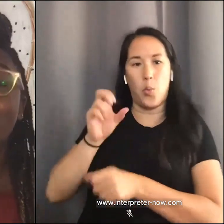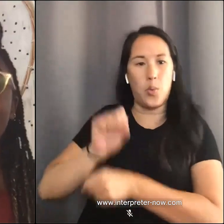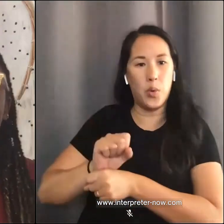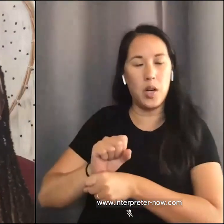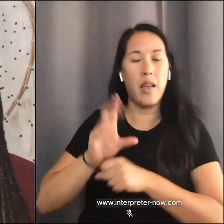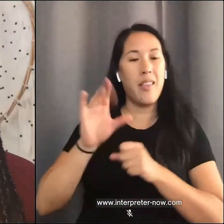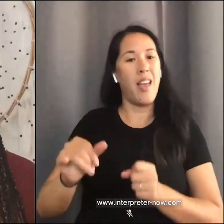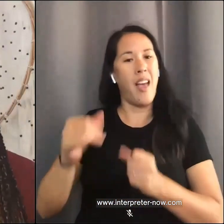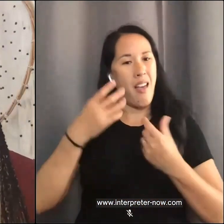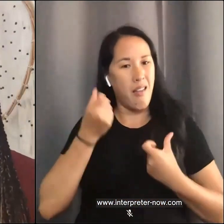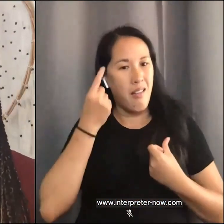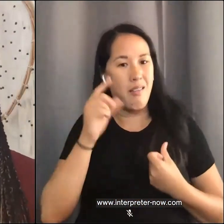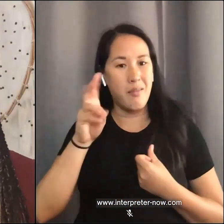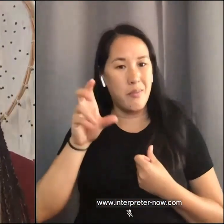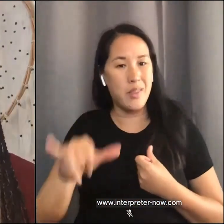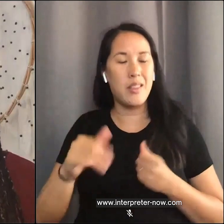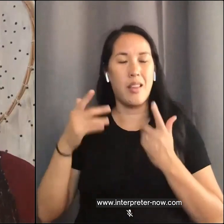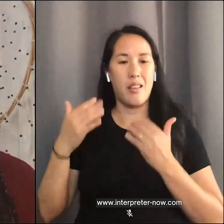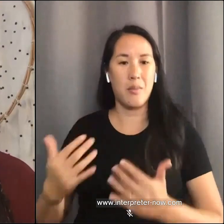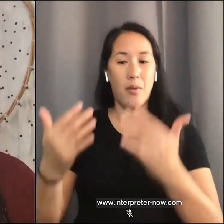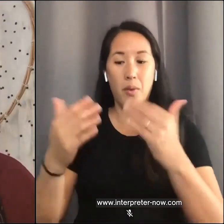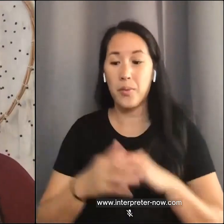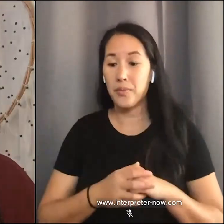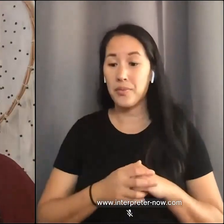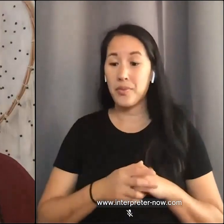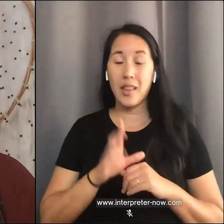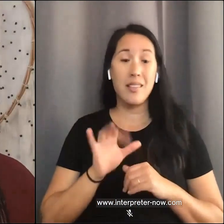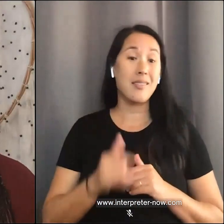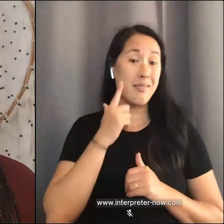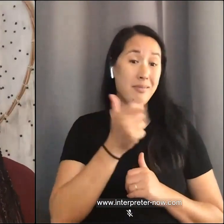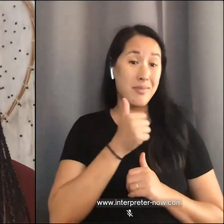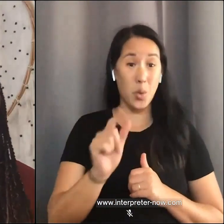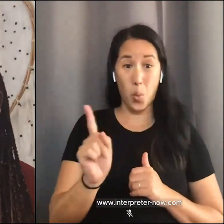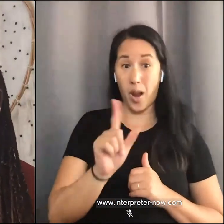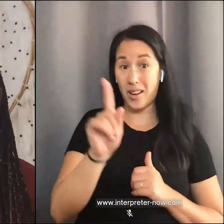Where you are in your allyship journey is up to you. But I hope that you will continue